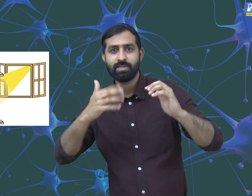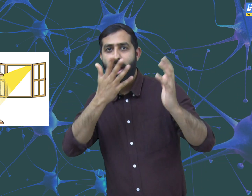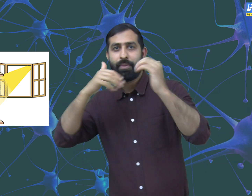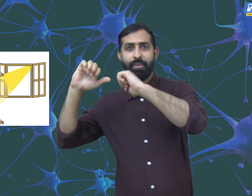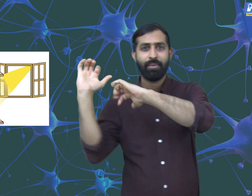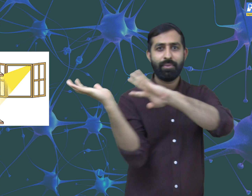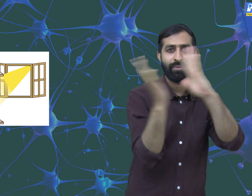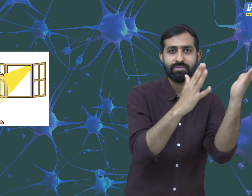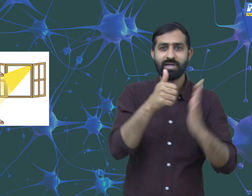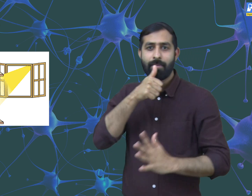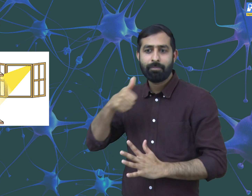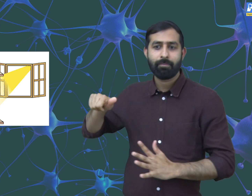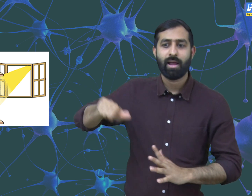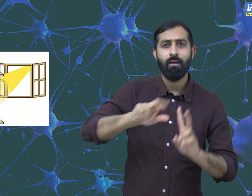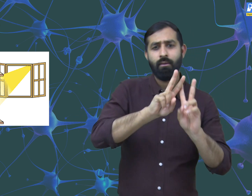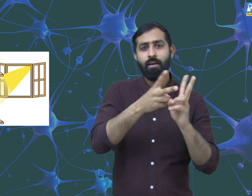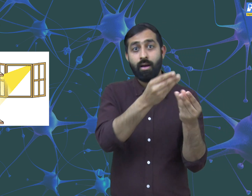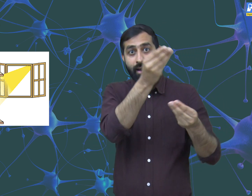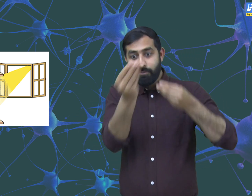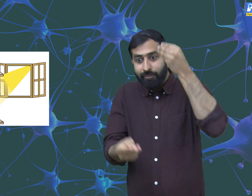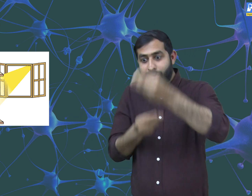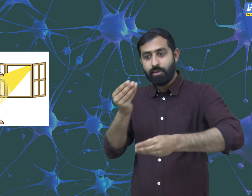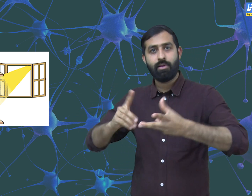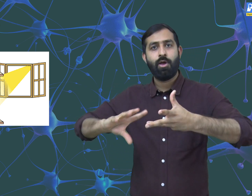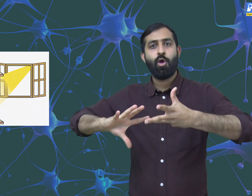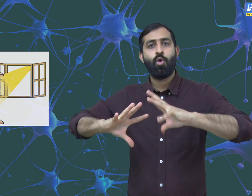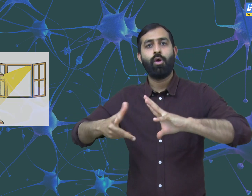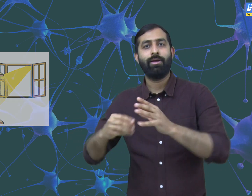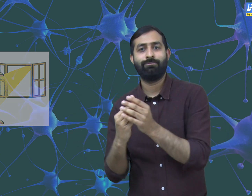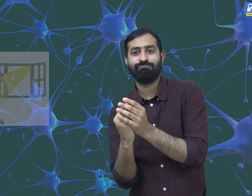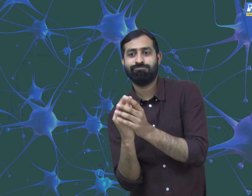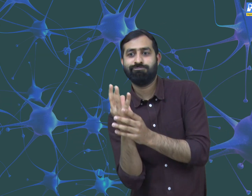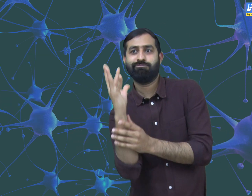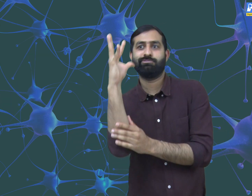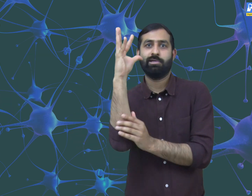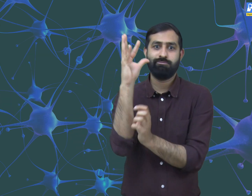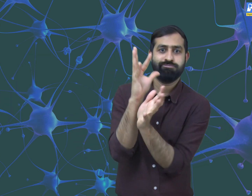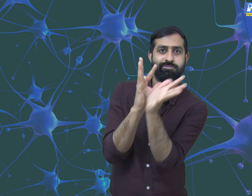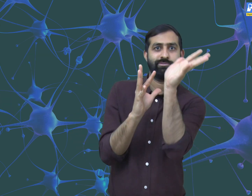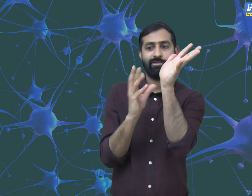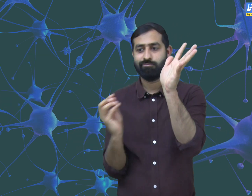water, air or gravity will change the directions that plant parts grow in.